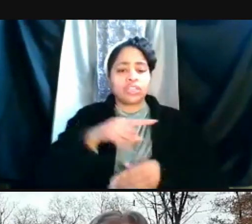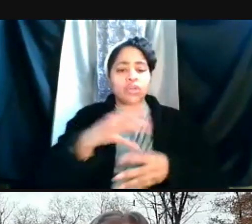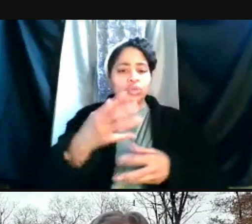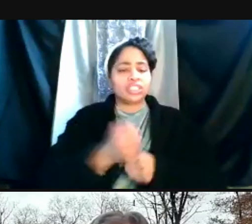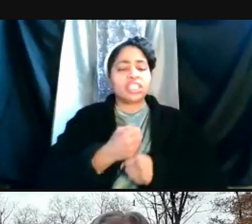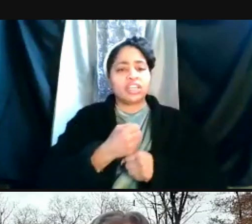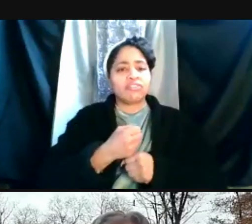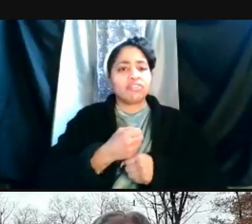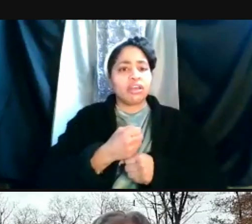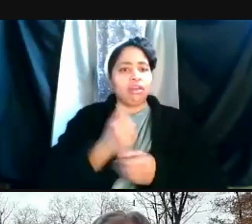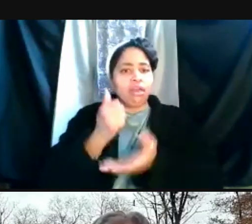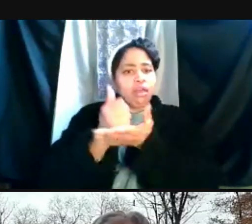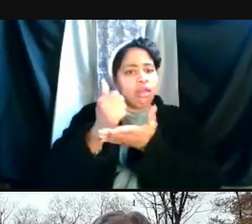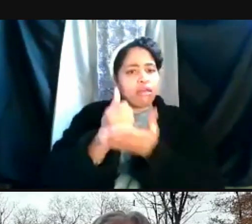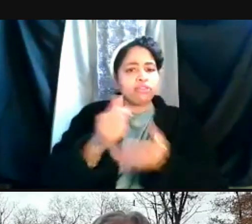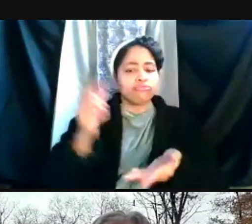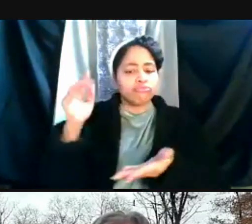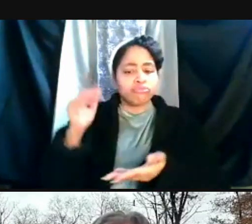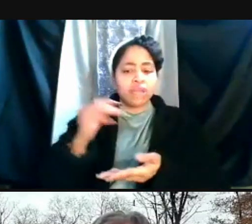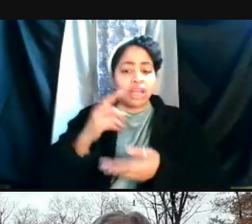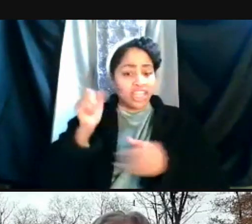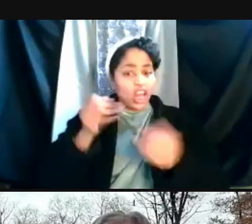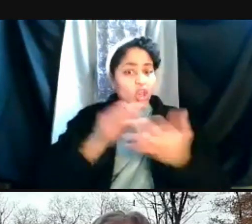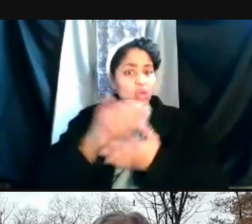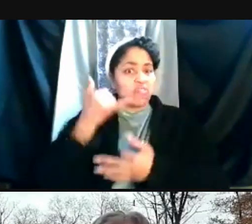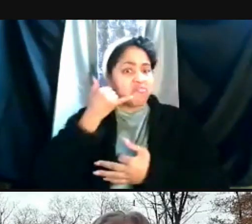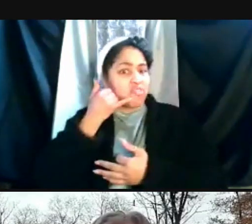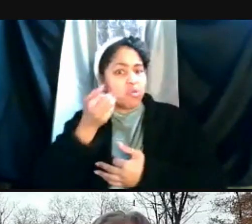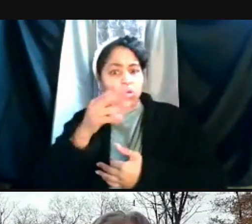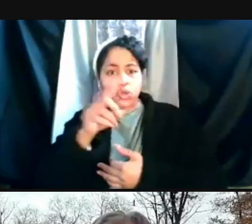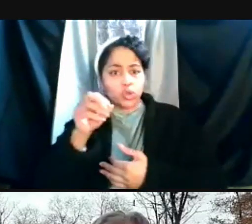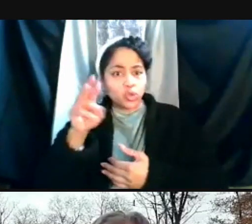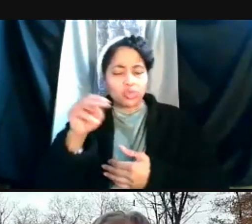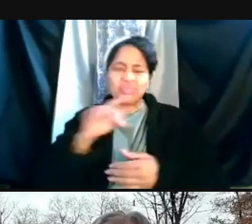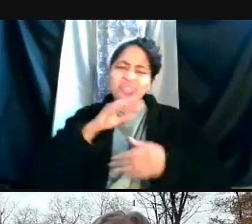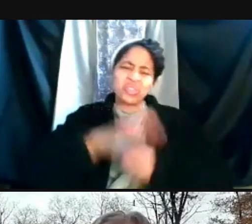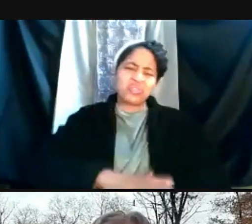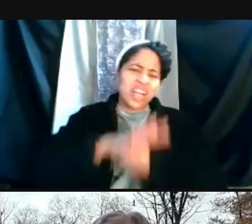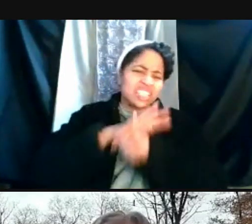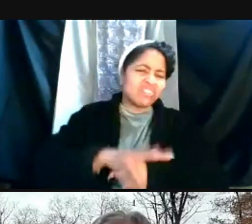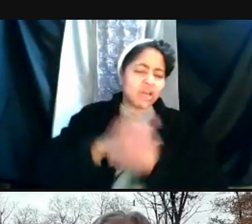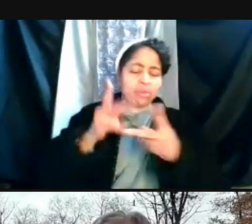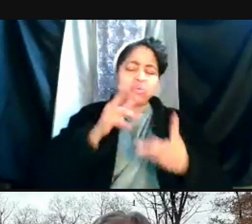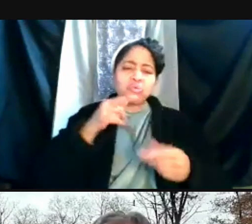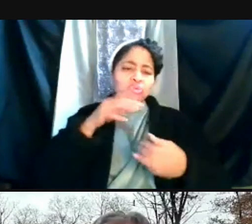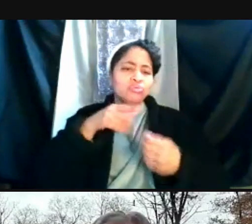and this can be done by phone or Zoom. And it's a stressful thing for people who are struggling with quitting smoking,